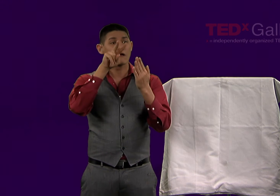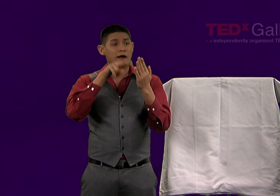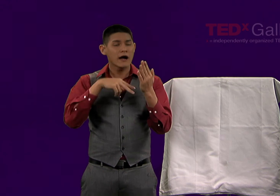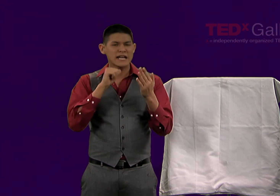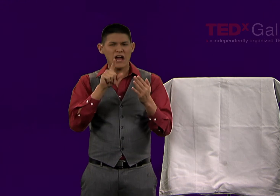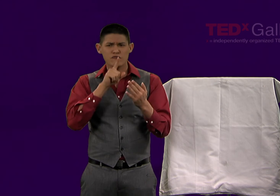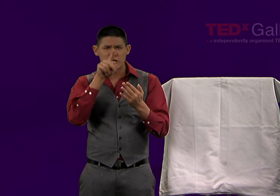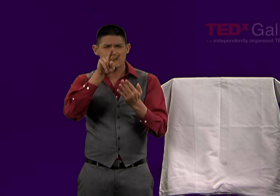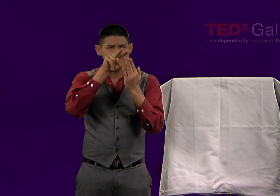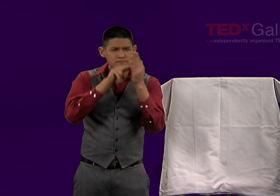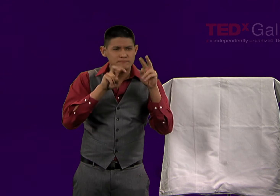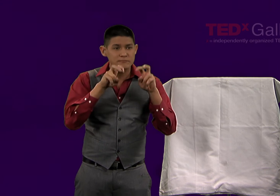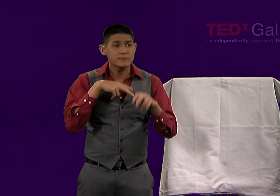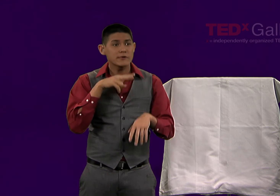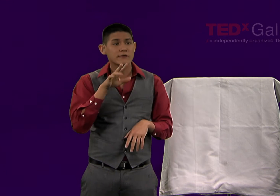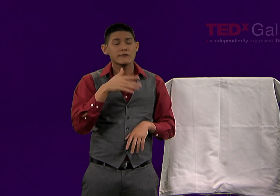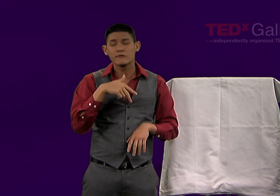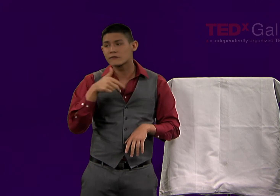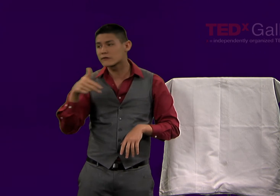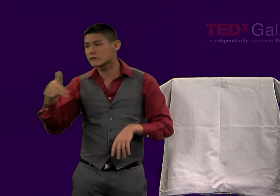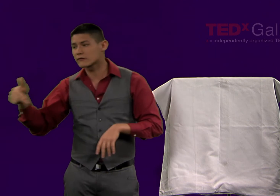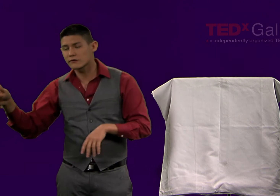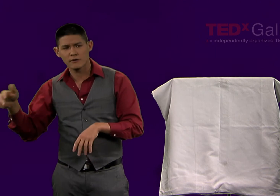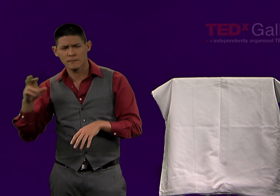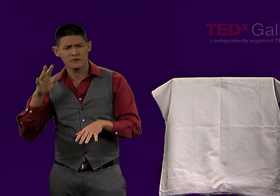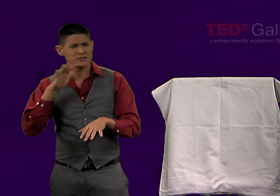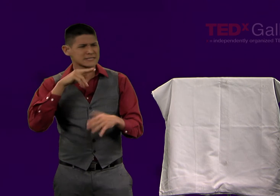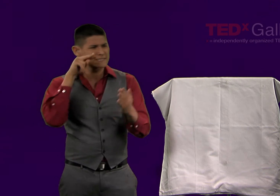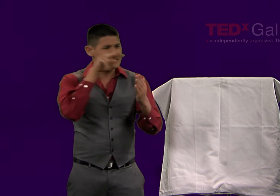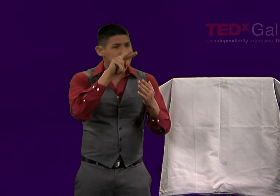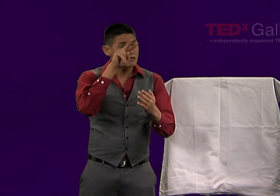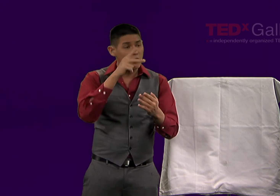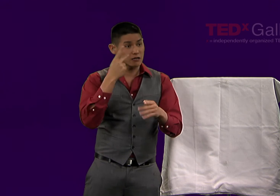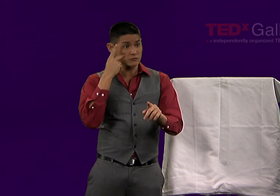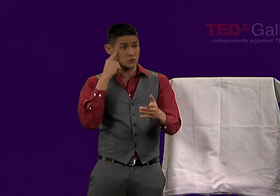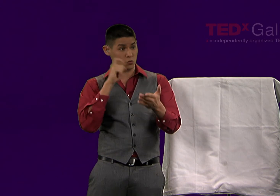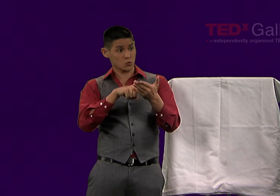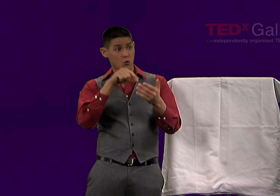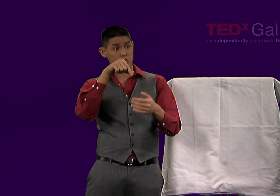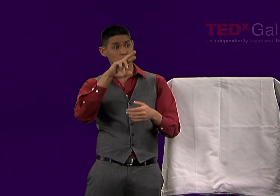with the same depth that they would if they had it accessible via QR code,